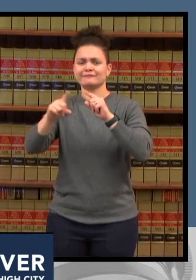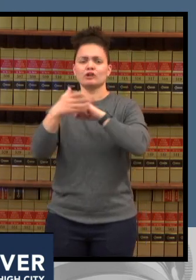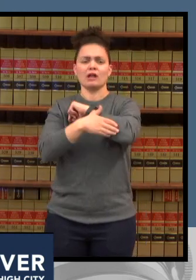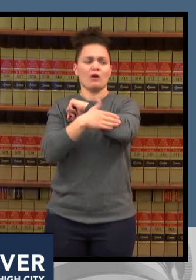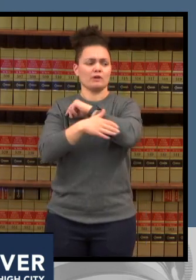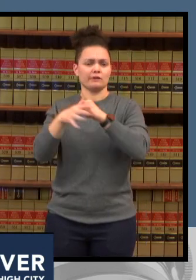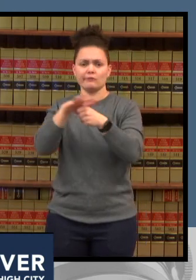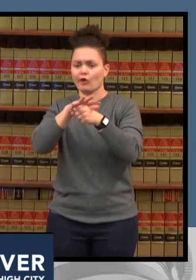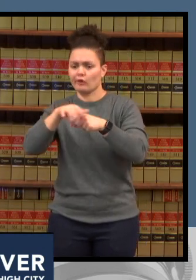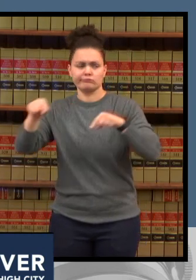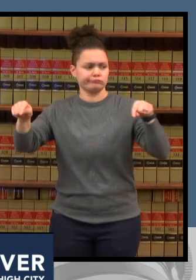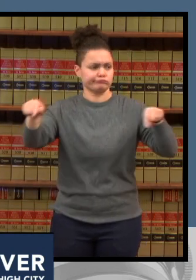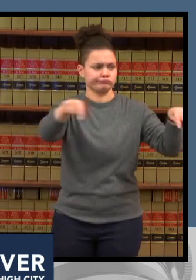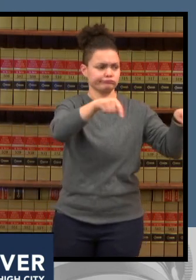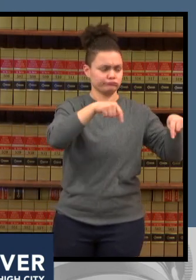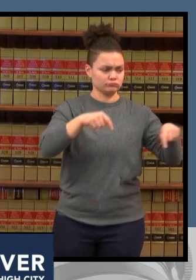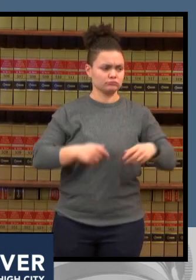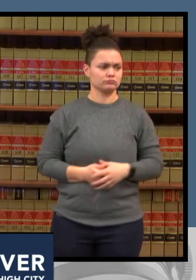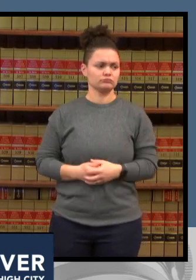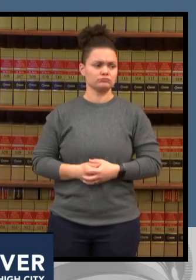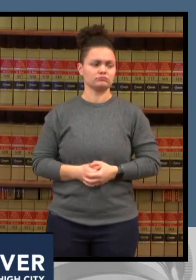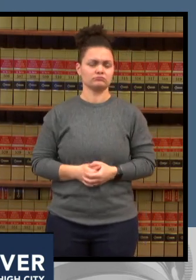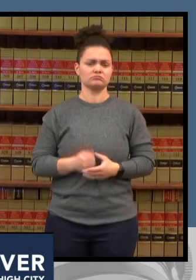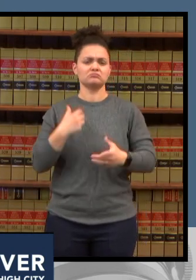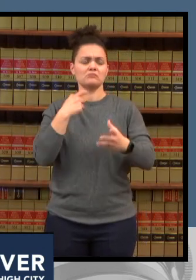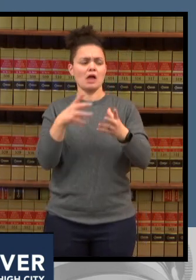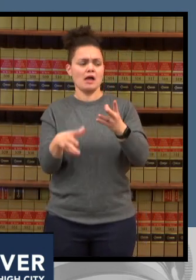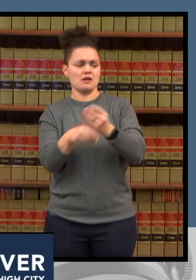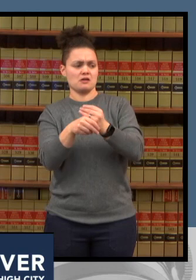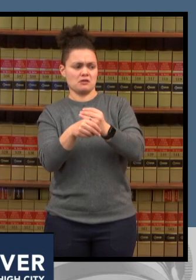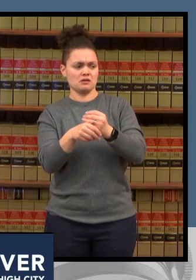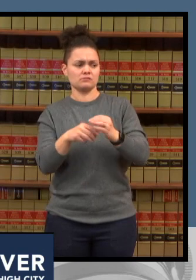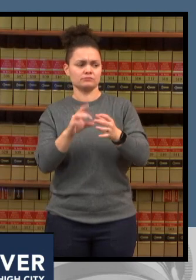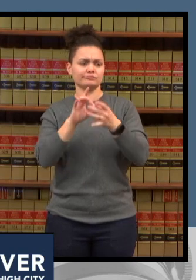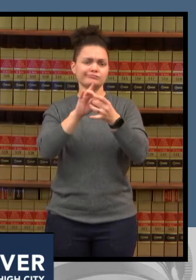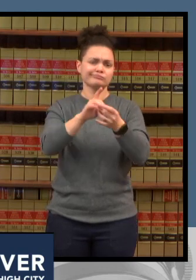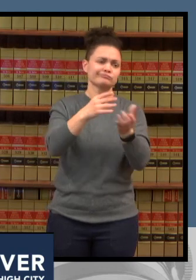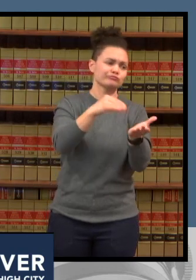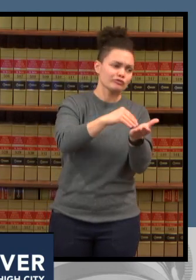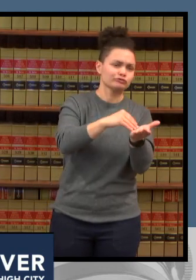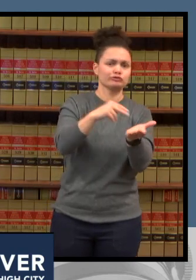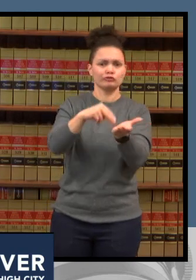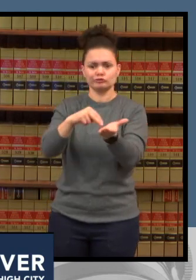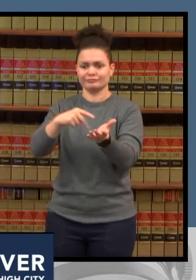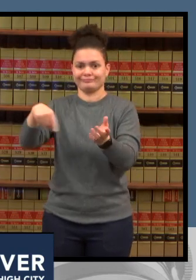dr price and brumbaugh talked about the issue of staff sickness that has interrupted some of the